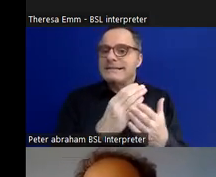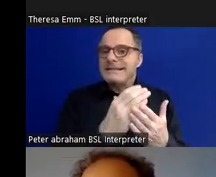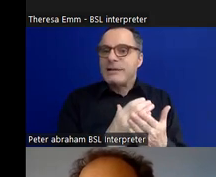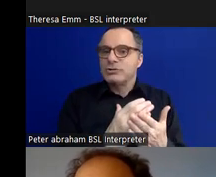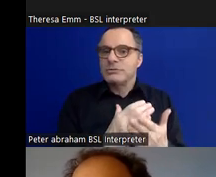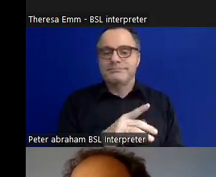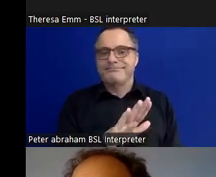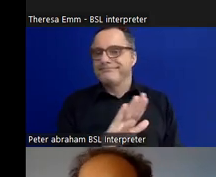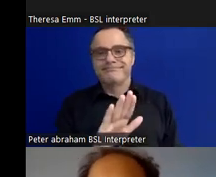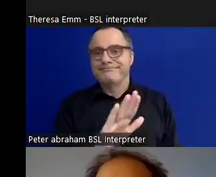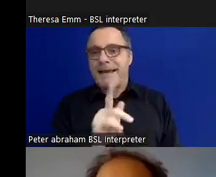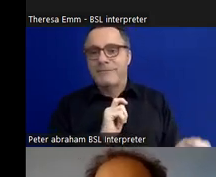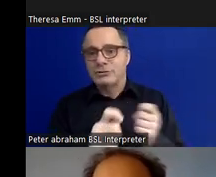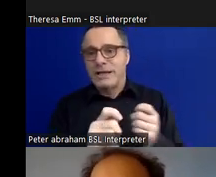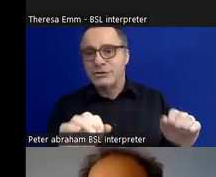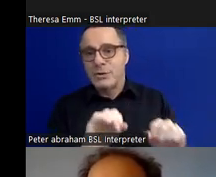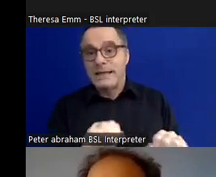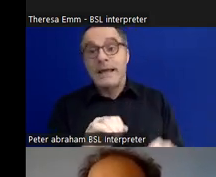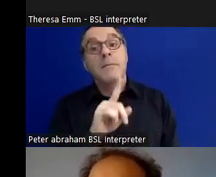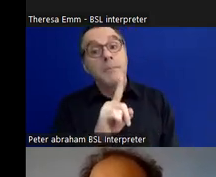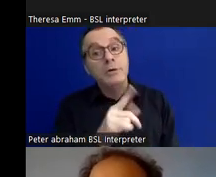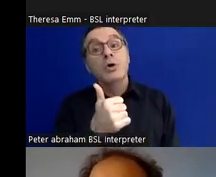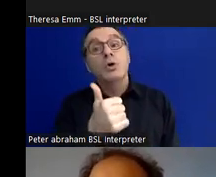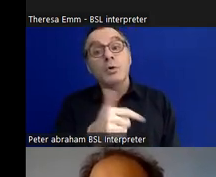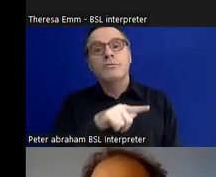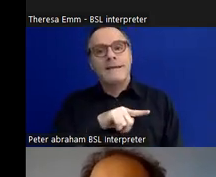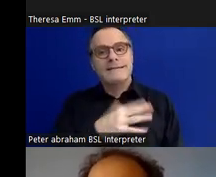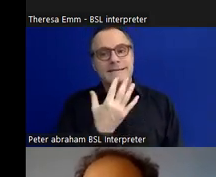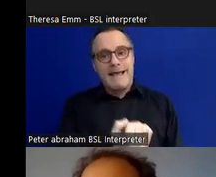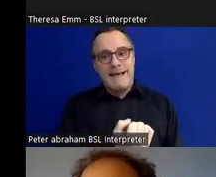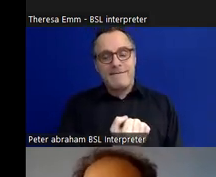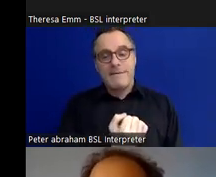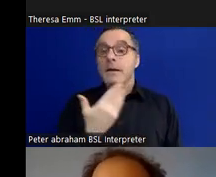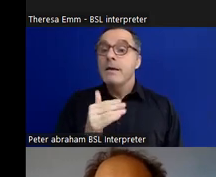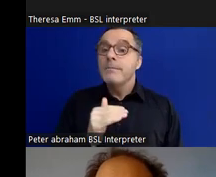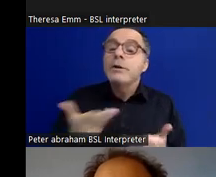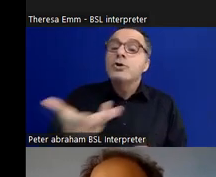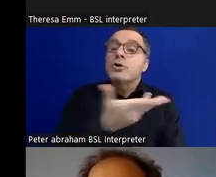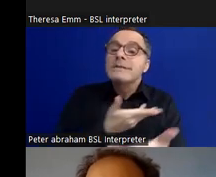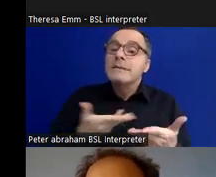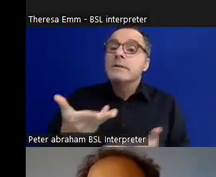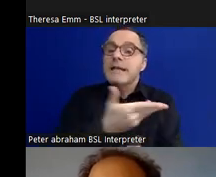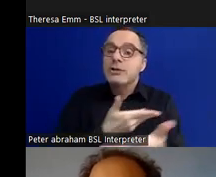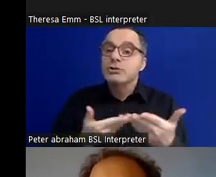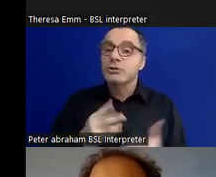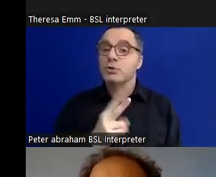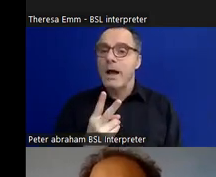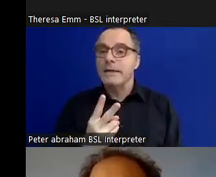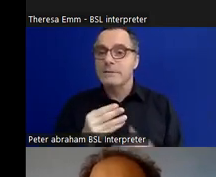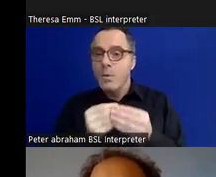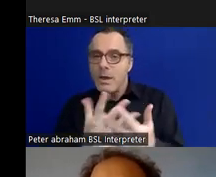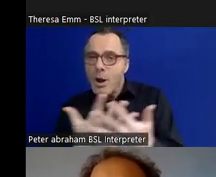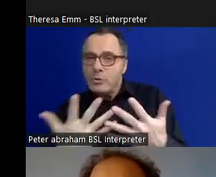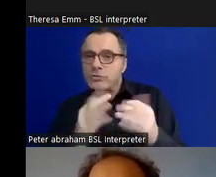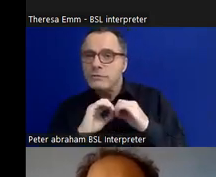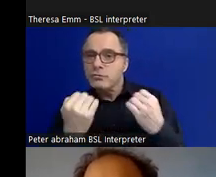but there's good reasons for that, we've consulted on that twice with lots of groups of people who